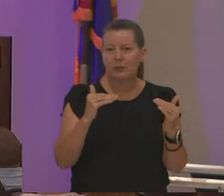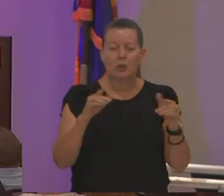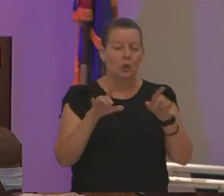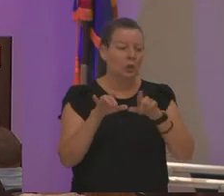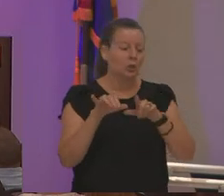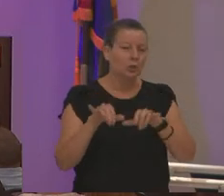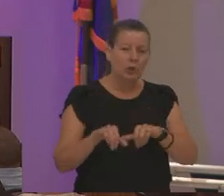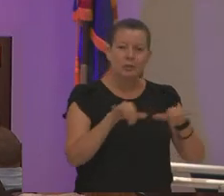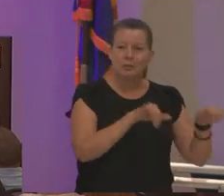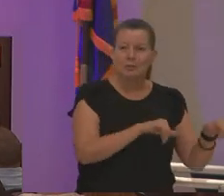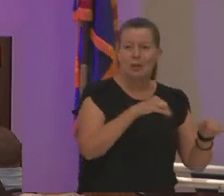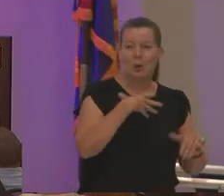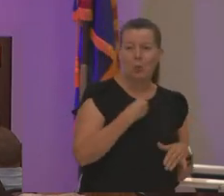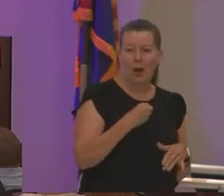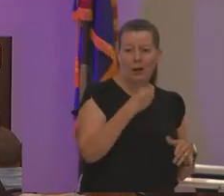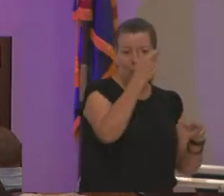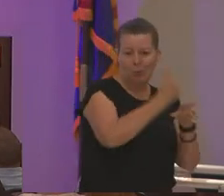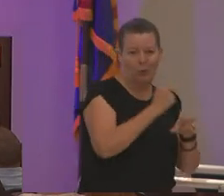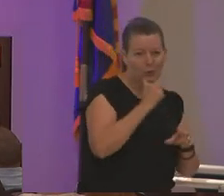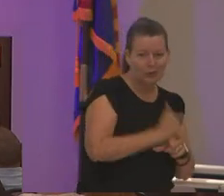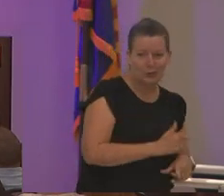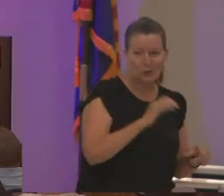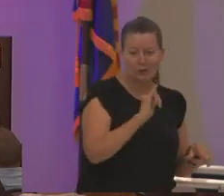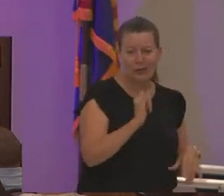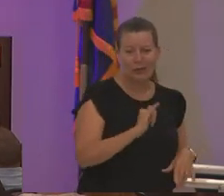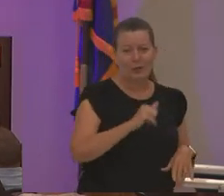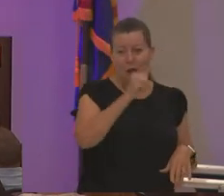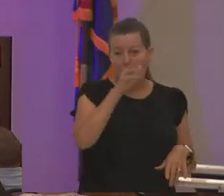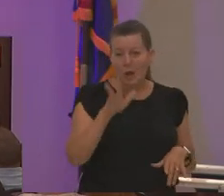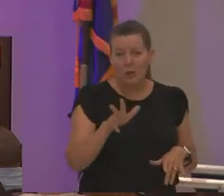our white brothers and sisters they talk about it our asian brothers and sisters talk about it